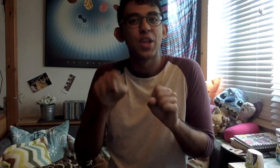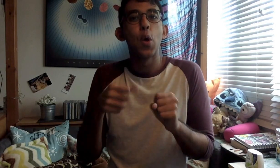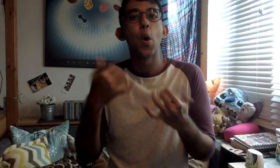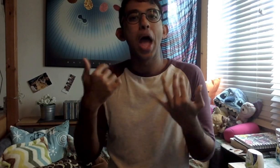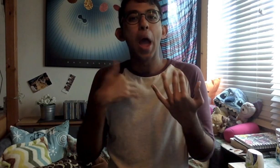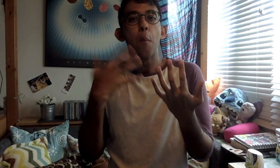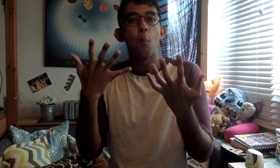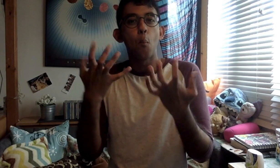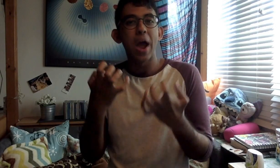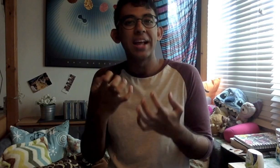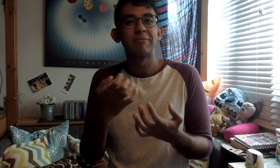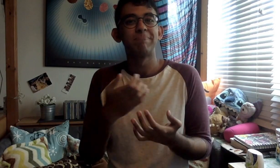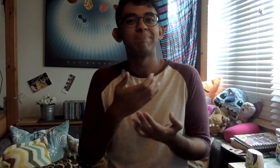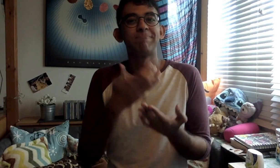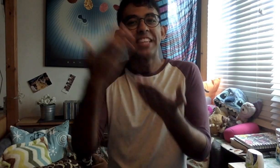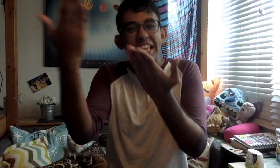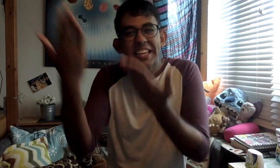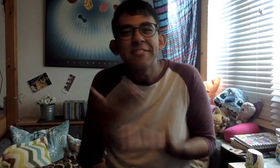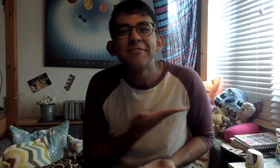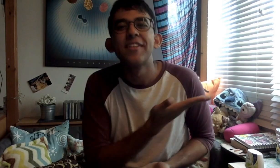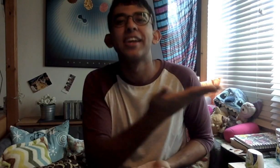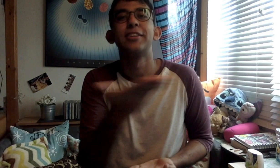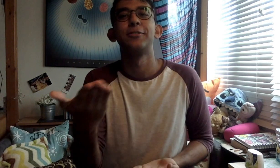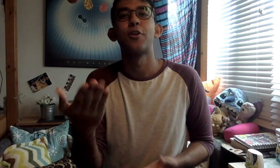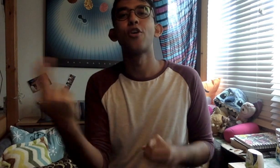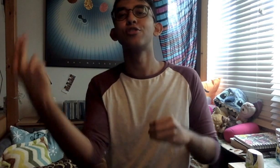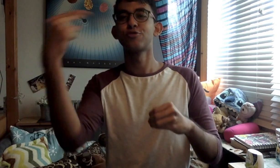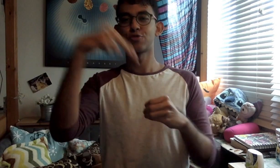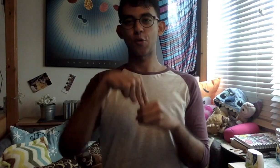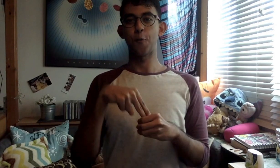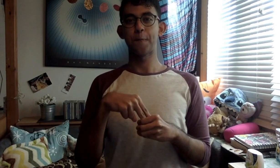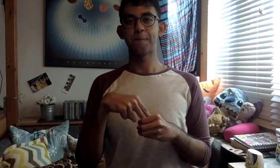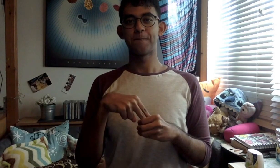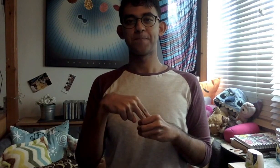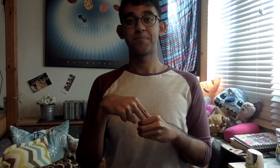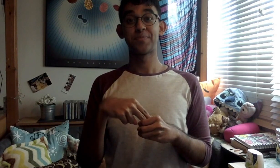so I want to invite all of you to join me.